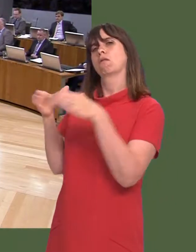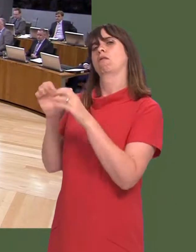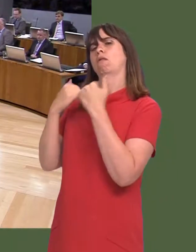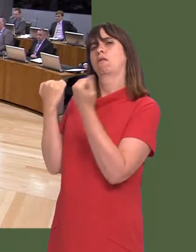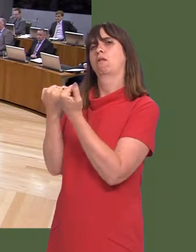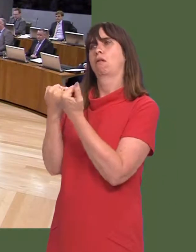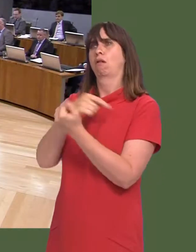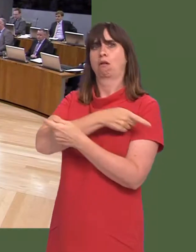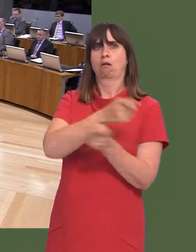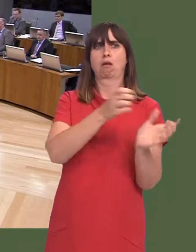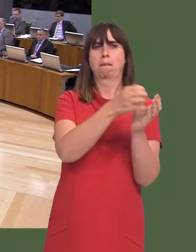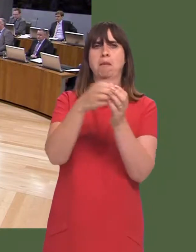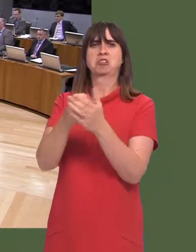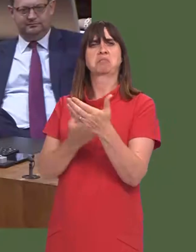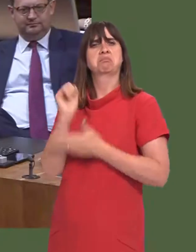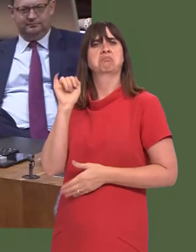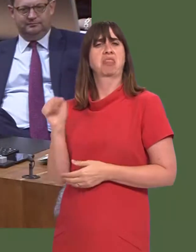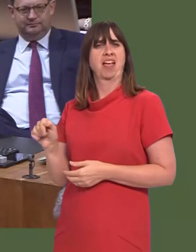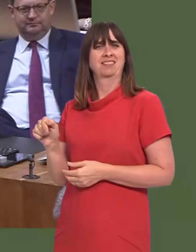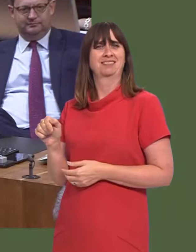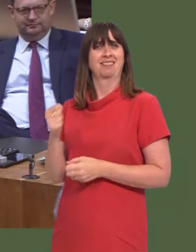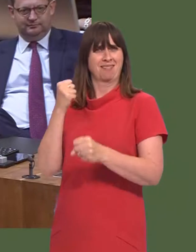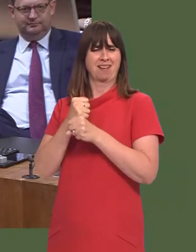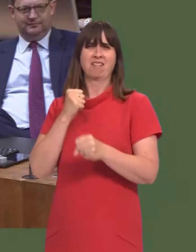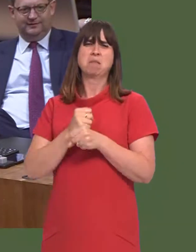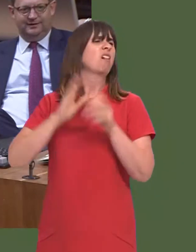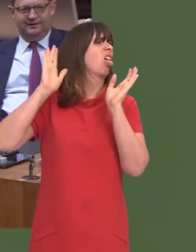The Williams commission was opposed by other parties in this Chamber; it wasnít as if